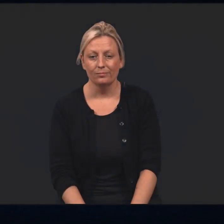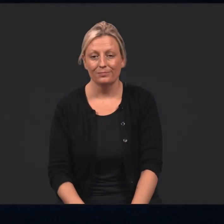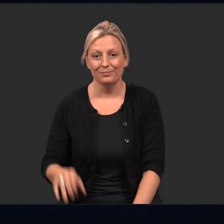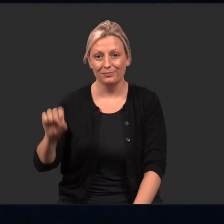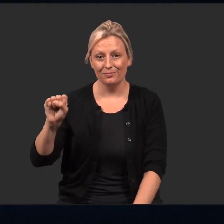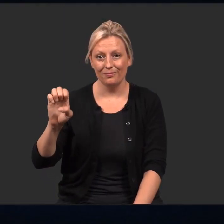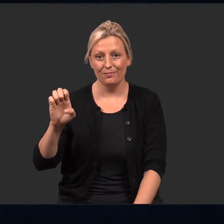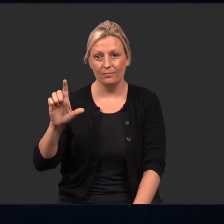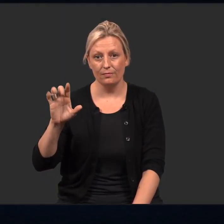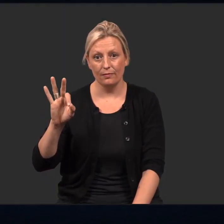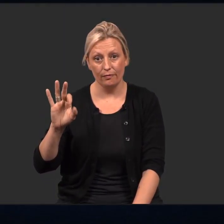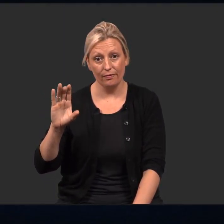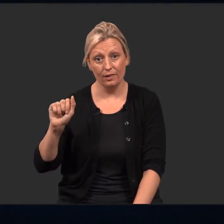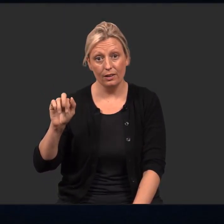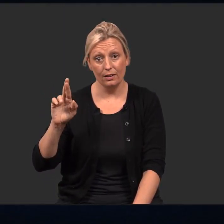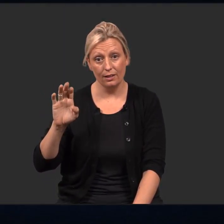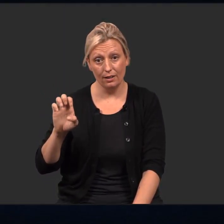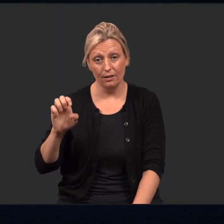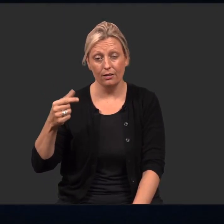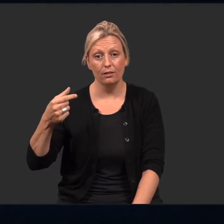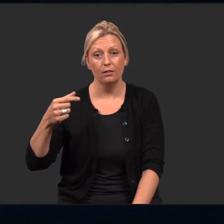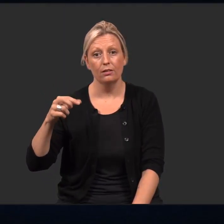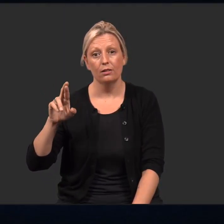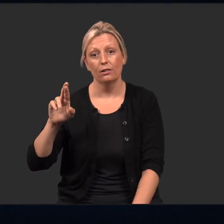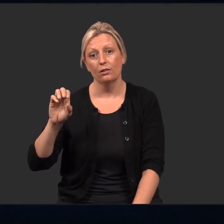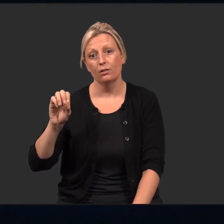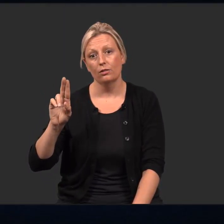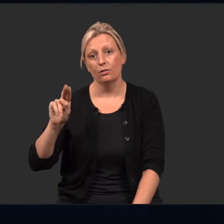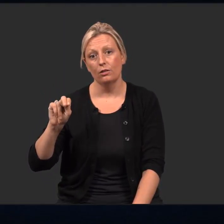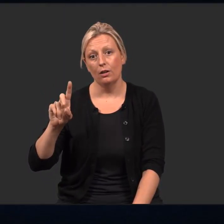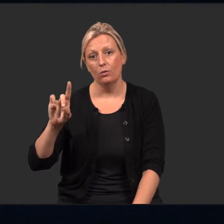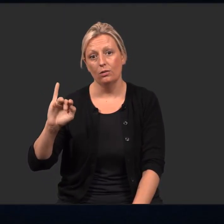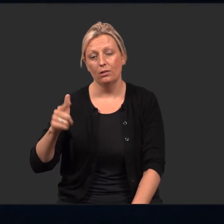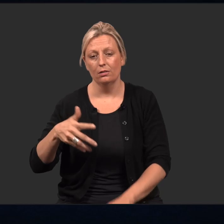This is self care: grounding.